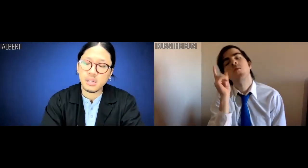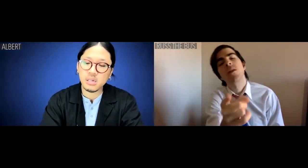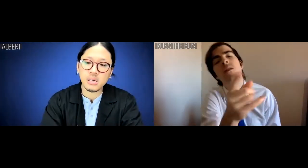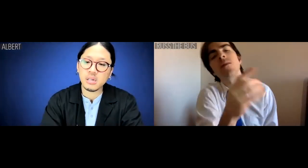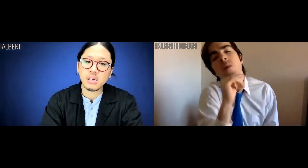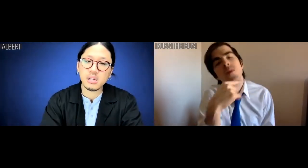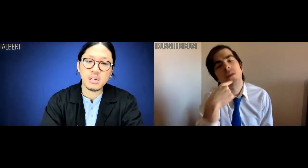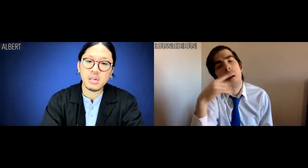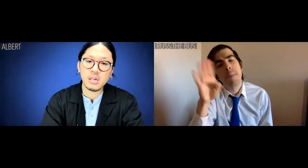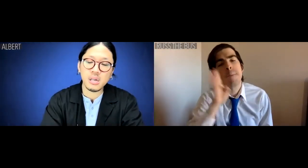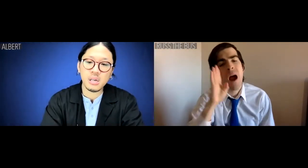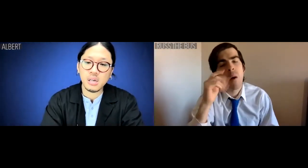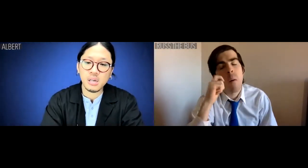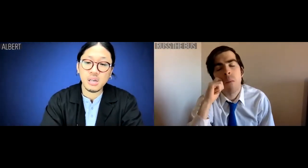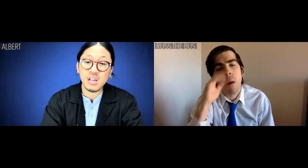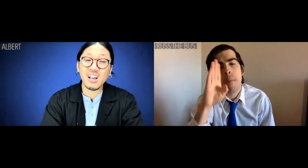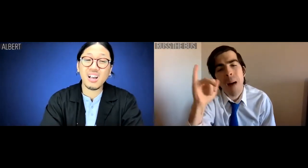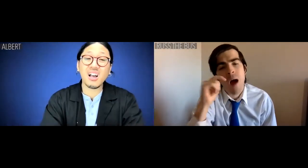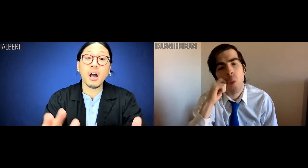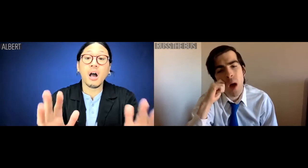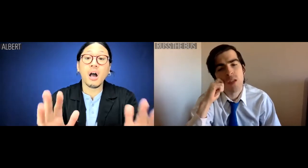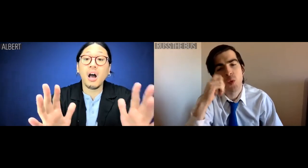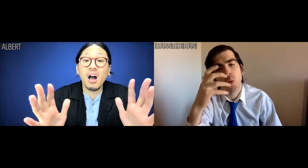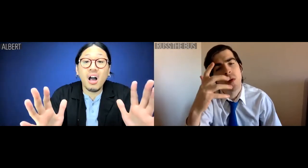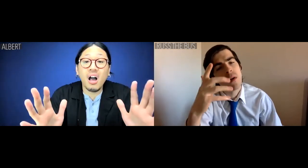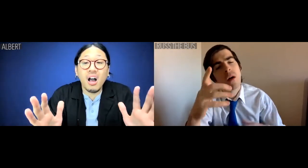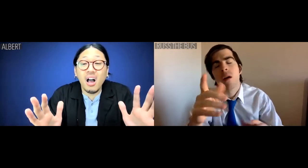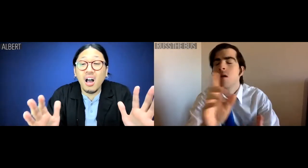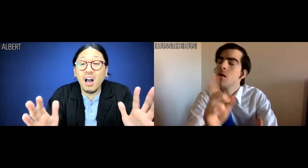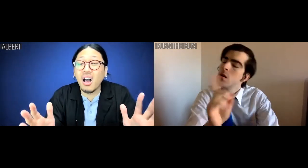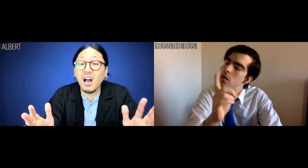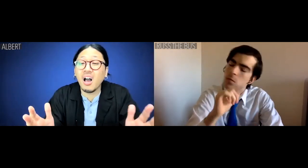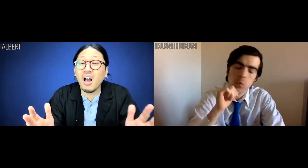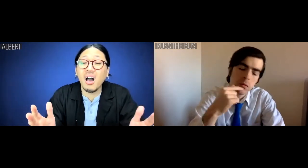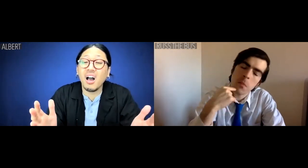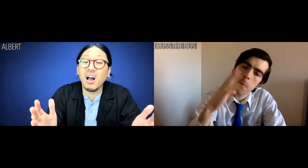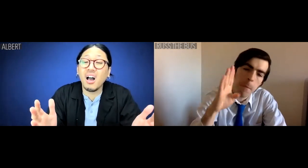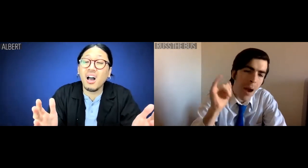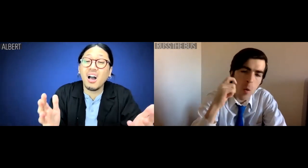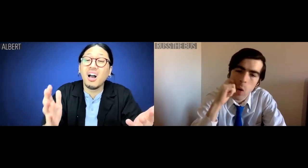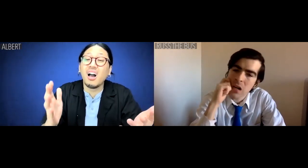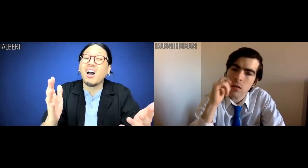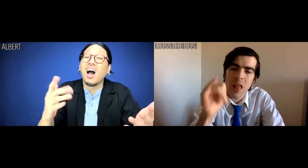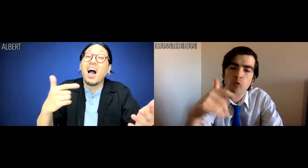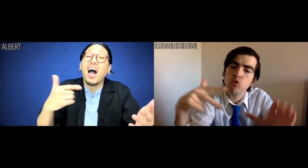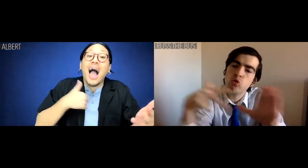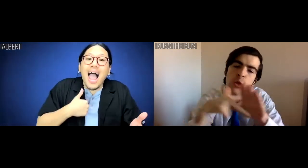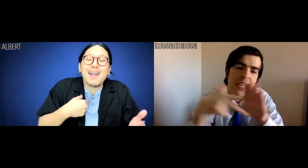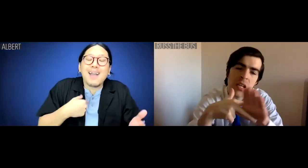Russ the Bus: And don't say biracial. Do not say biracial. That's cheating.